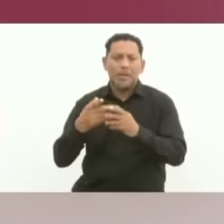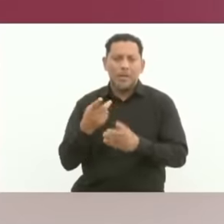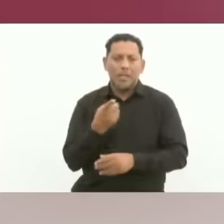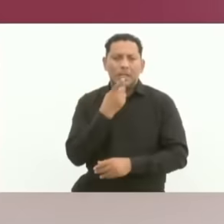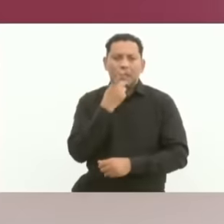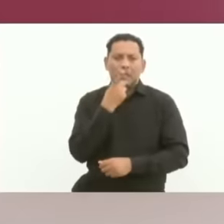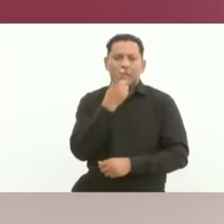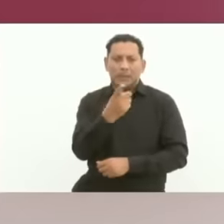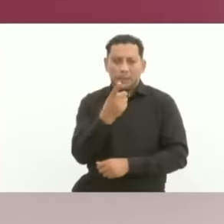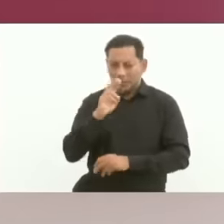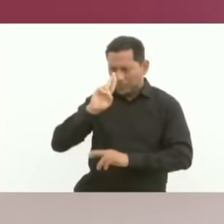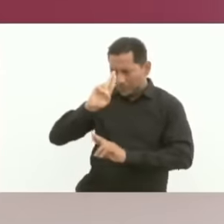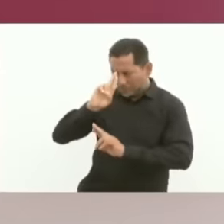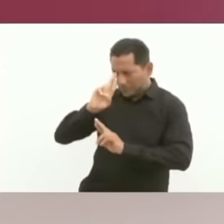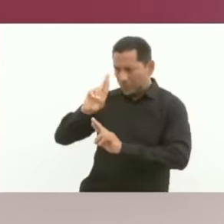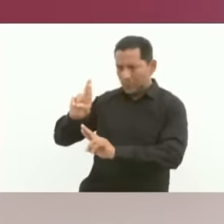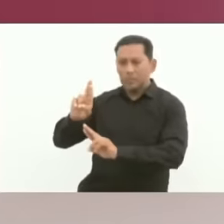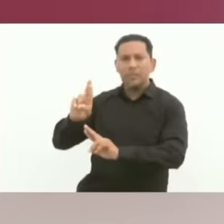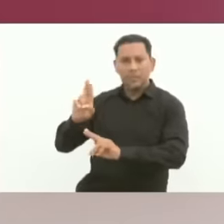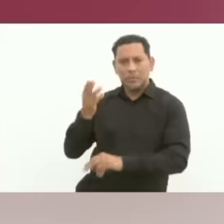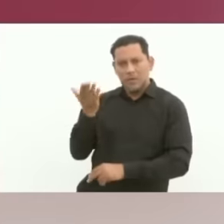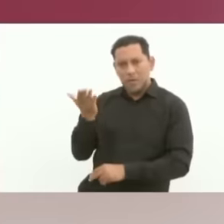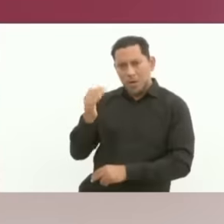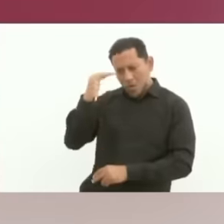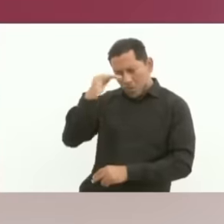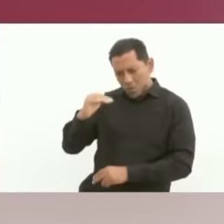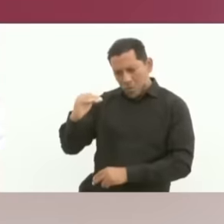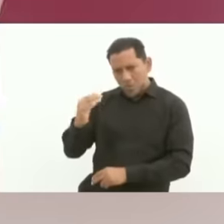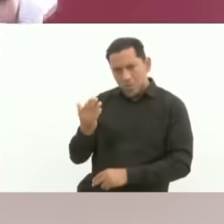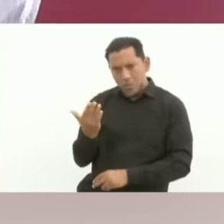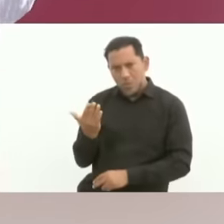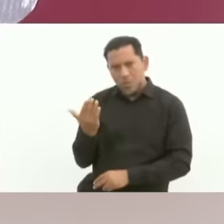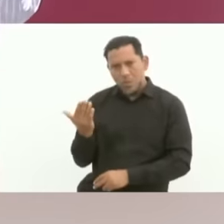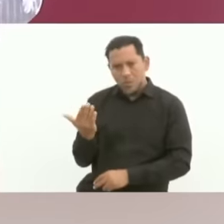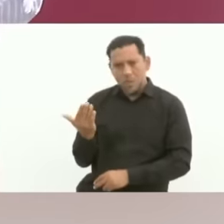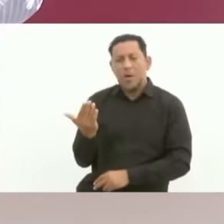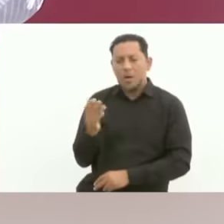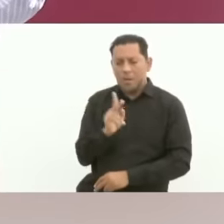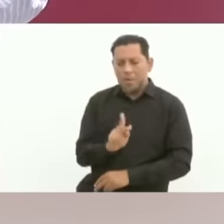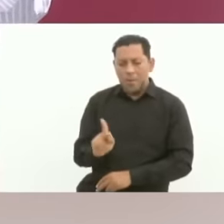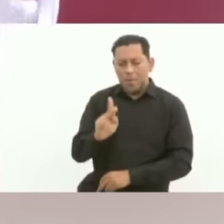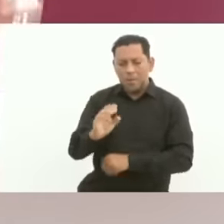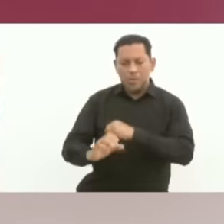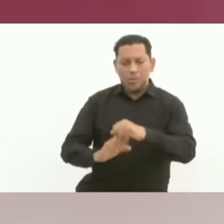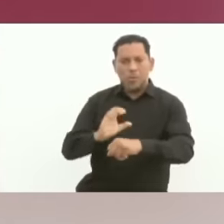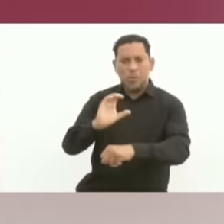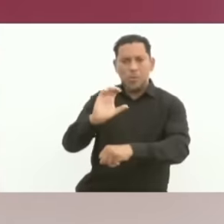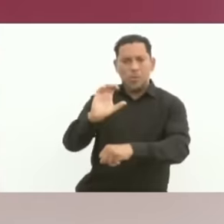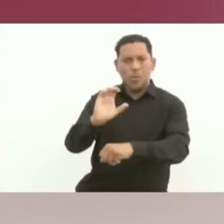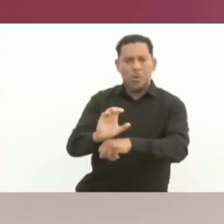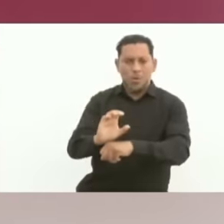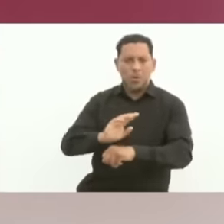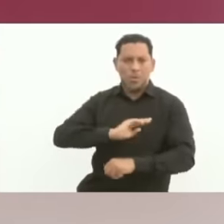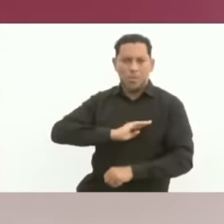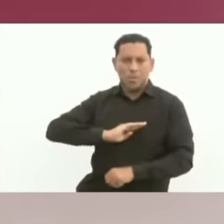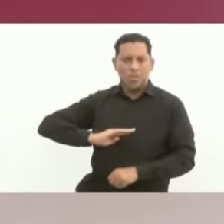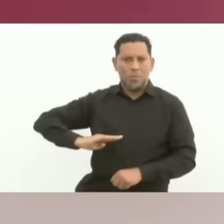respectful manner to express on behalf of from the town of La Concordia and the municipality that belongs